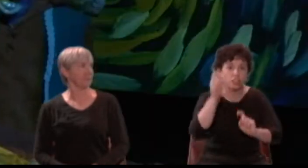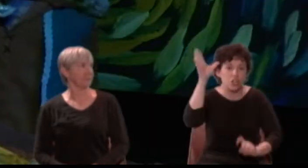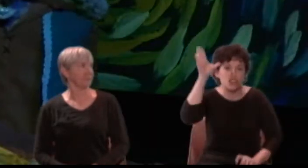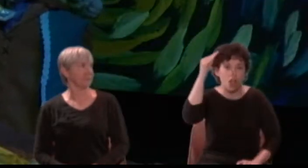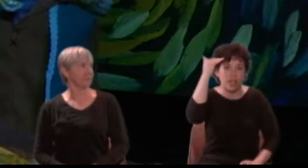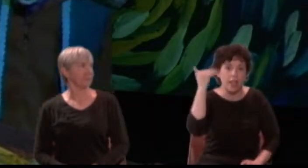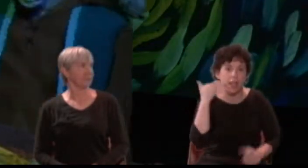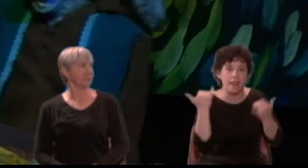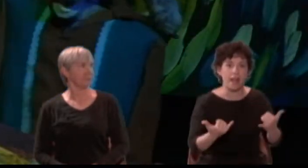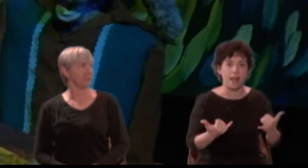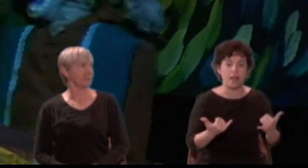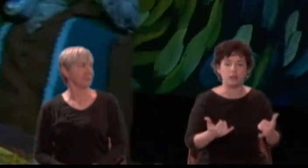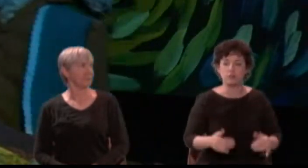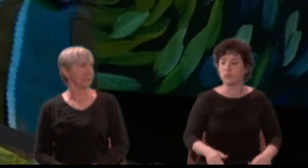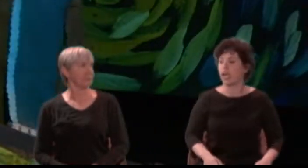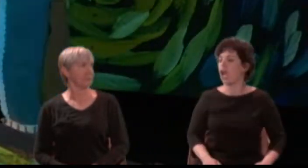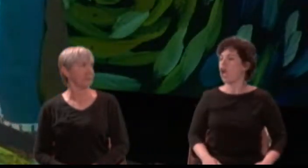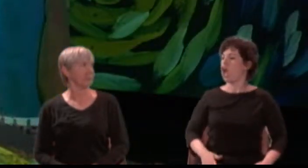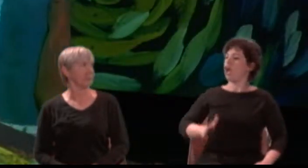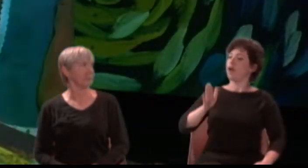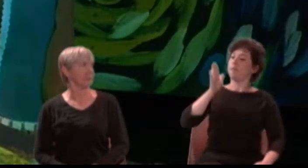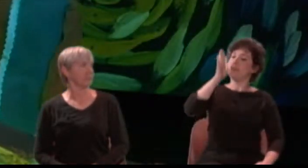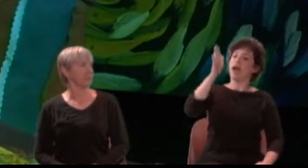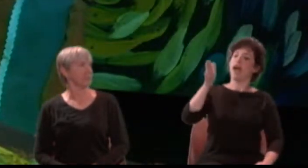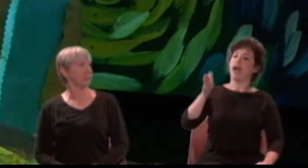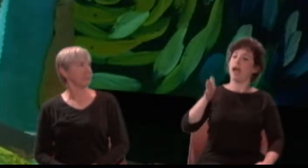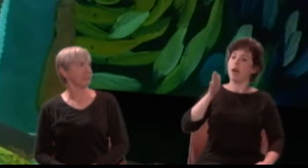Bottom: ... And by and by I will to thee appear